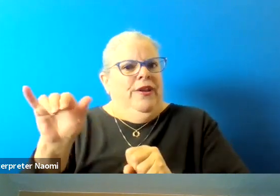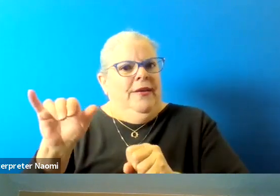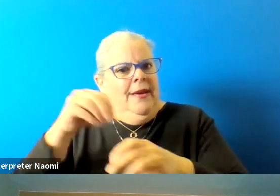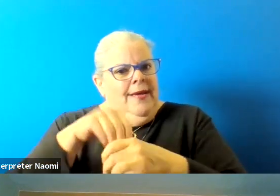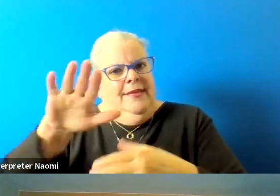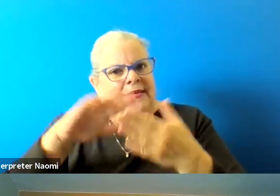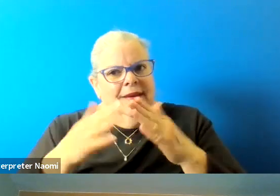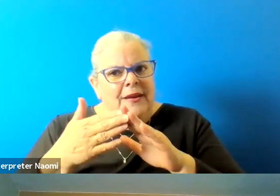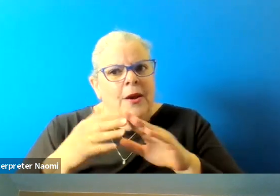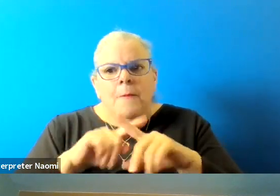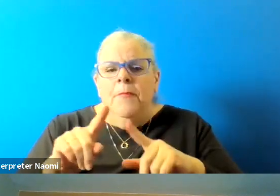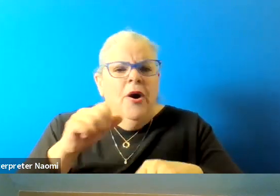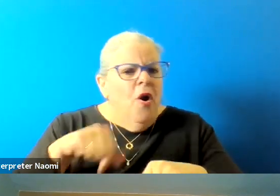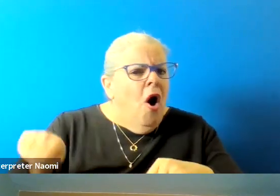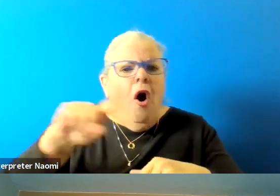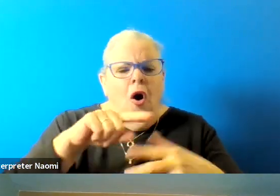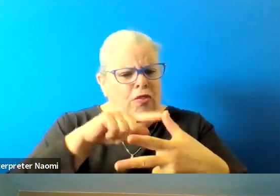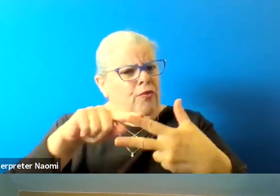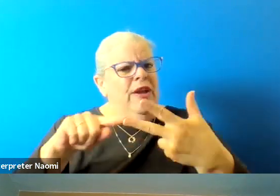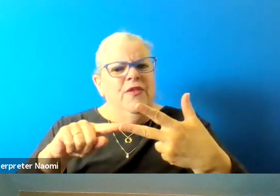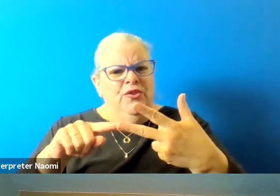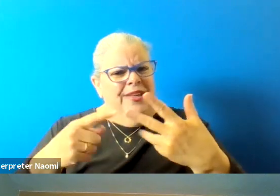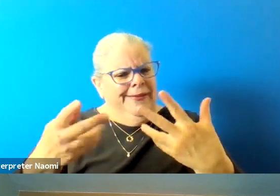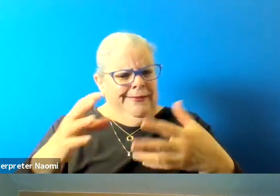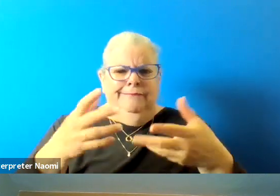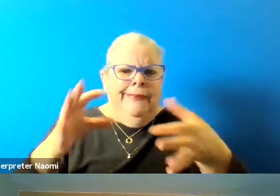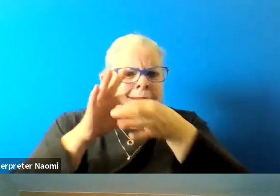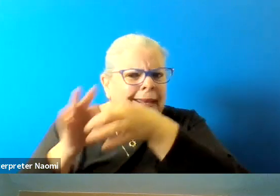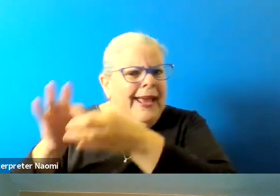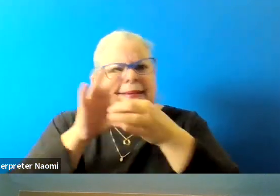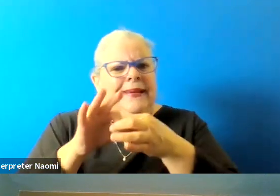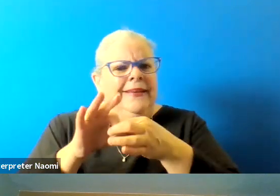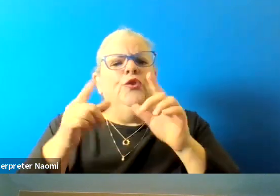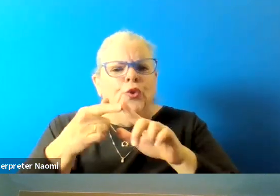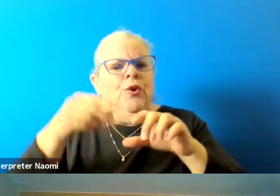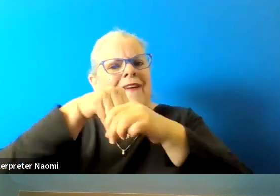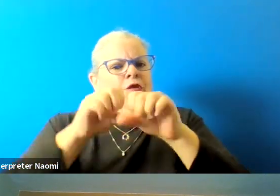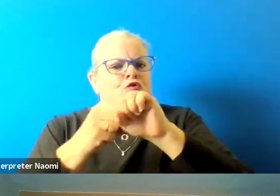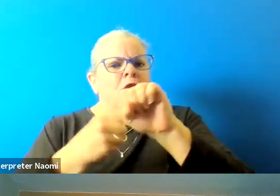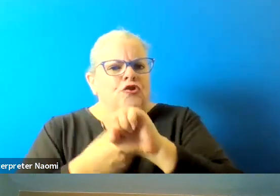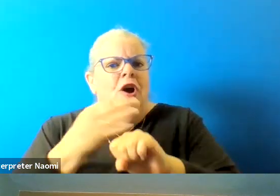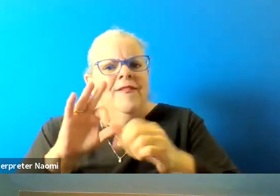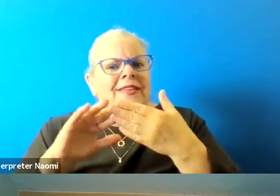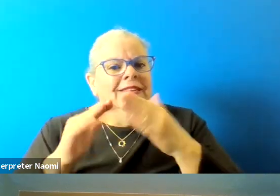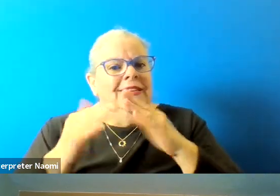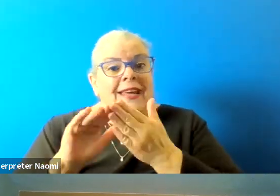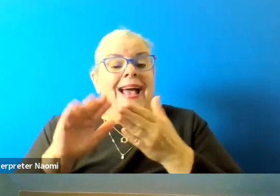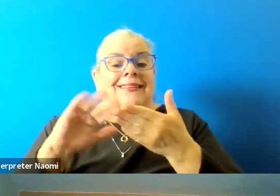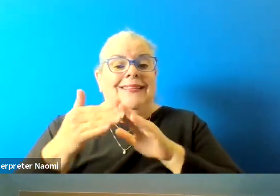But they're all intertwined and interwoven to infrastructure. And I think as a city council person,